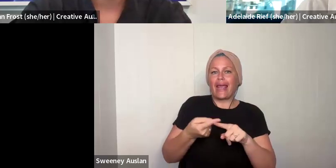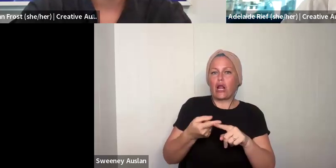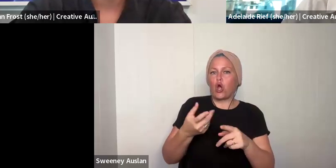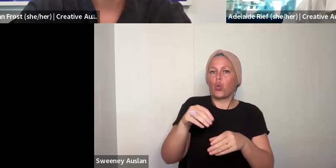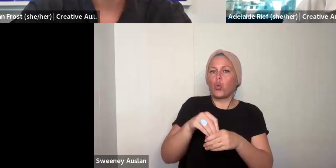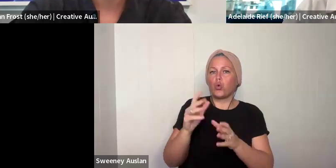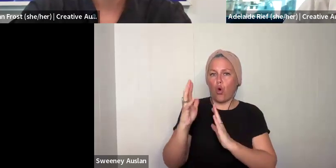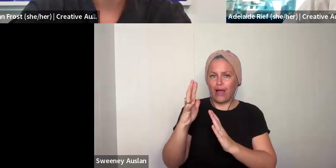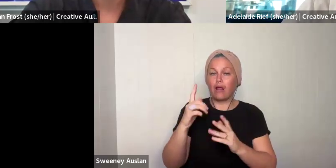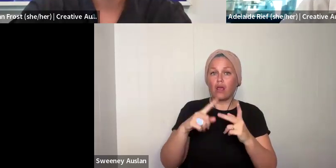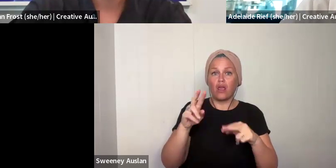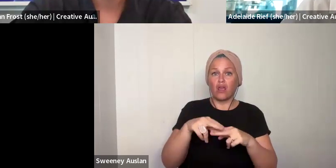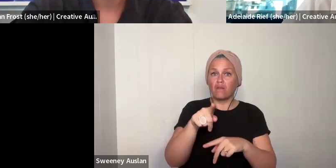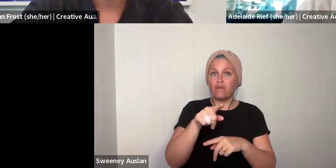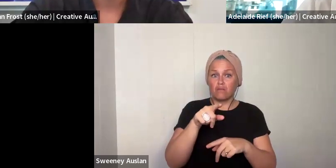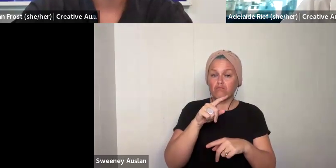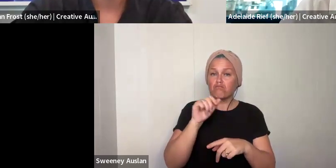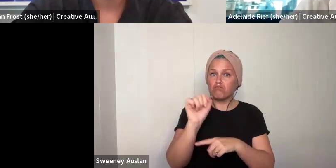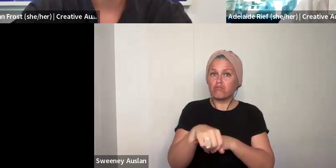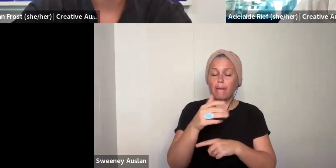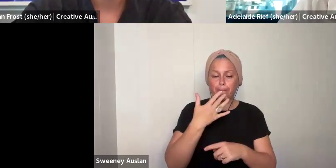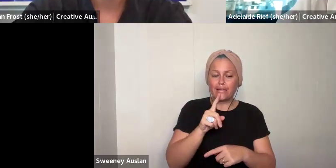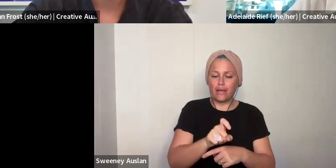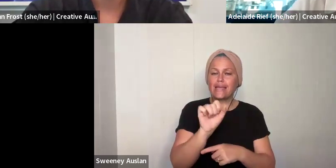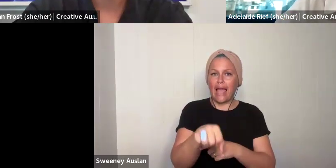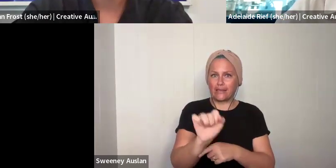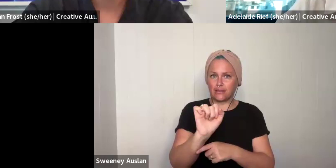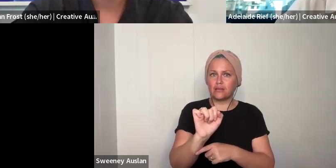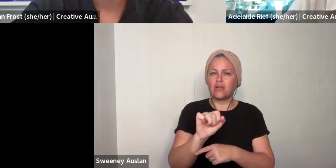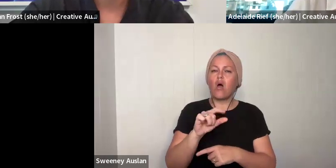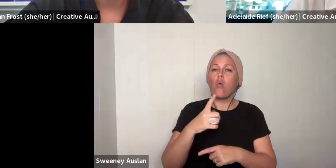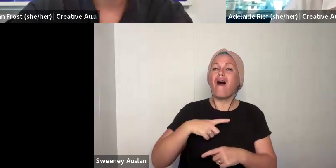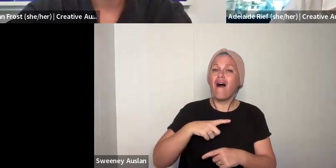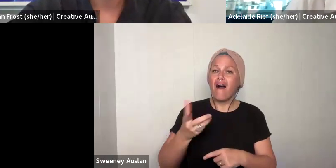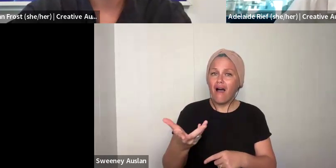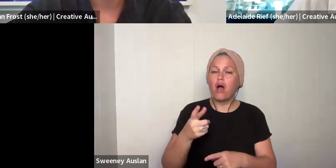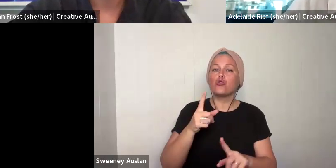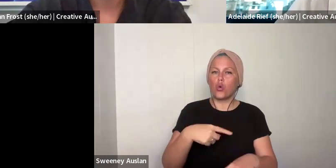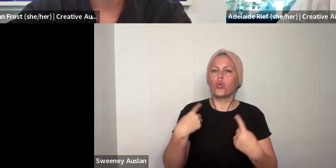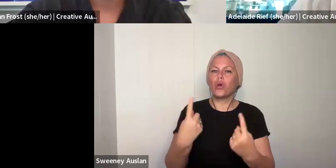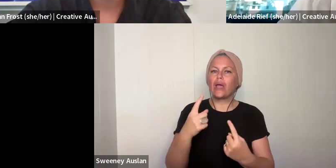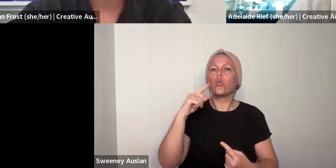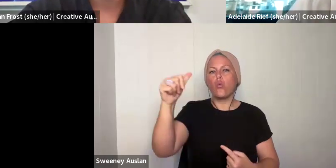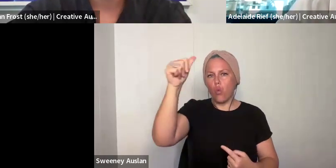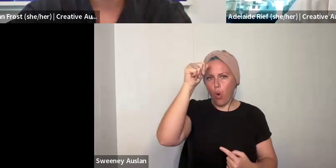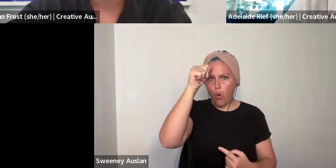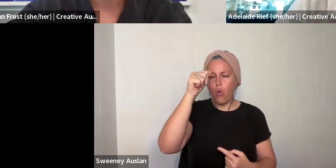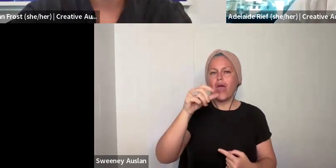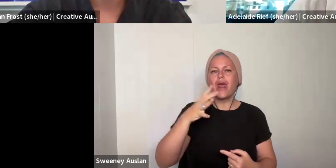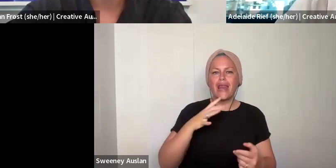or not you are going to submit your application or any support material in languages other than English. This includes Auslan. If